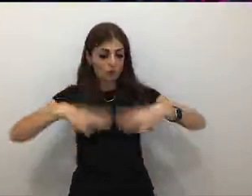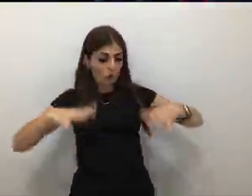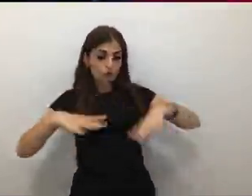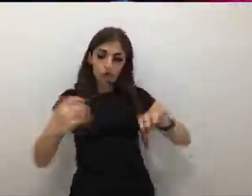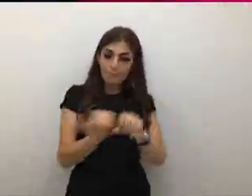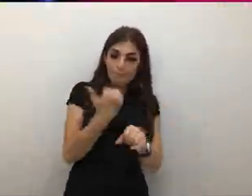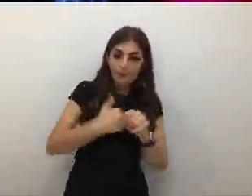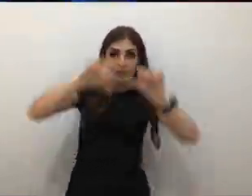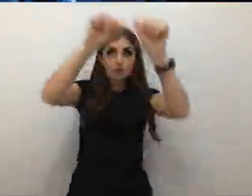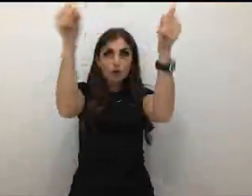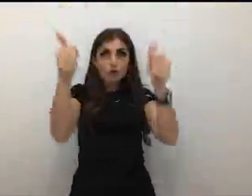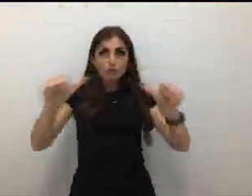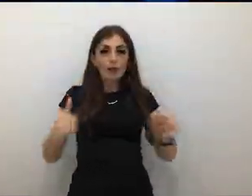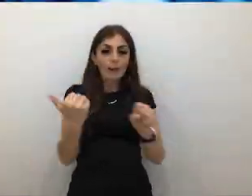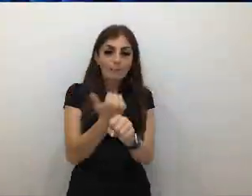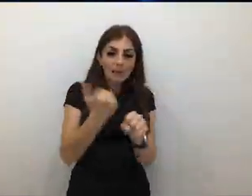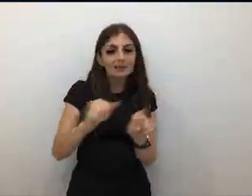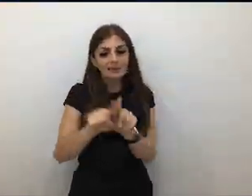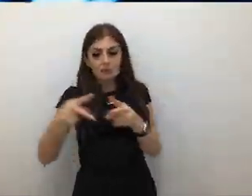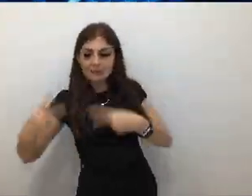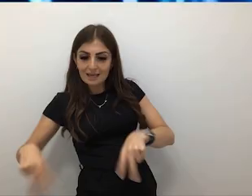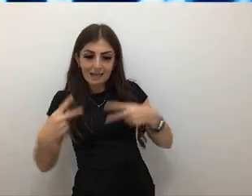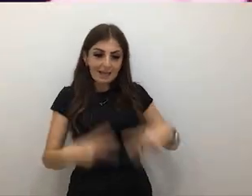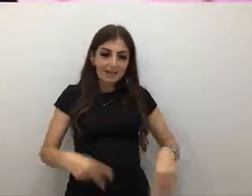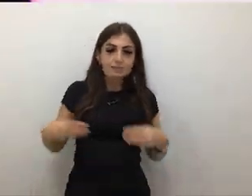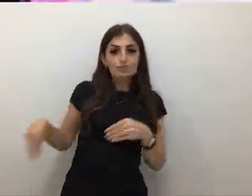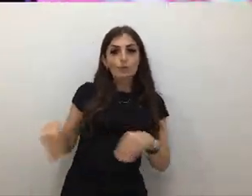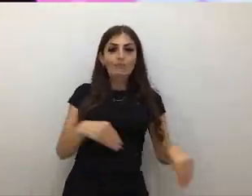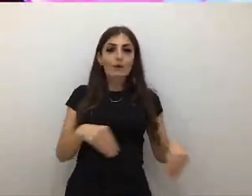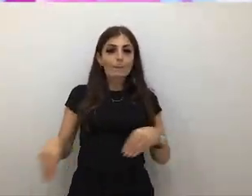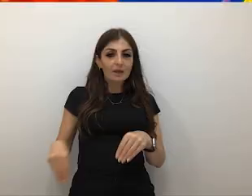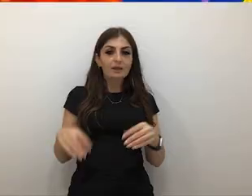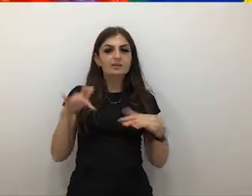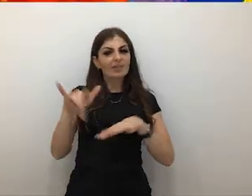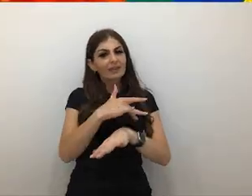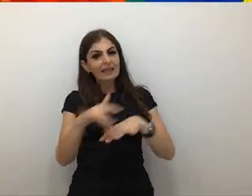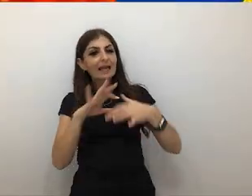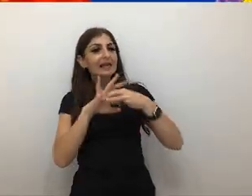and then also dance, movement, kind of theatre, interactive things.